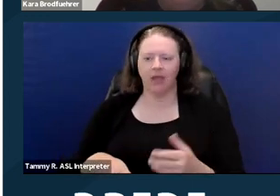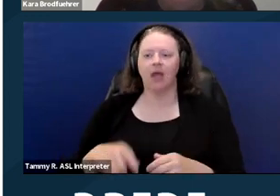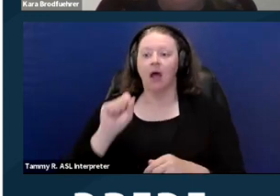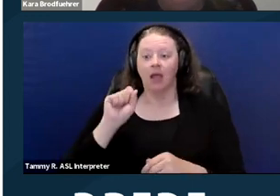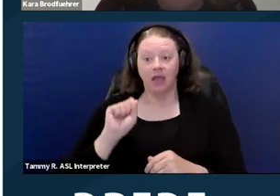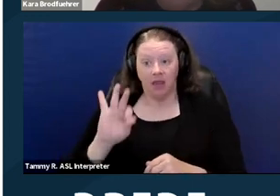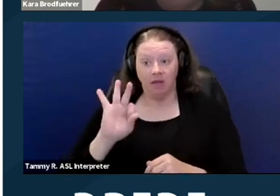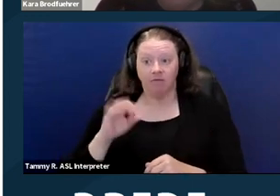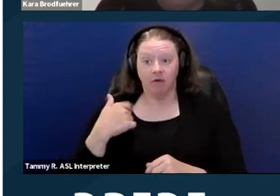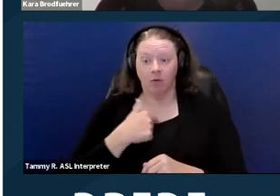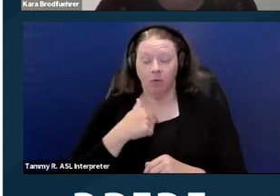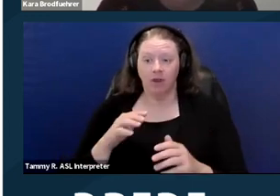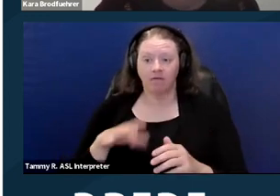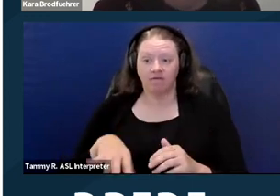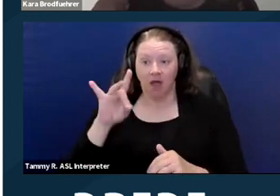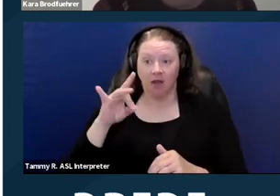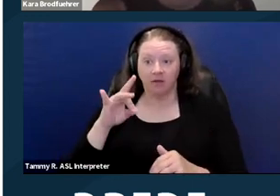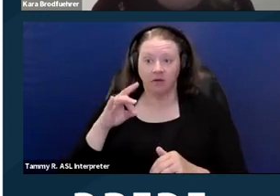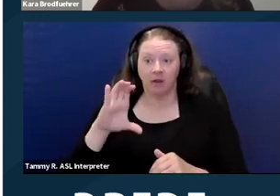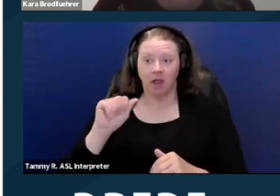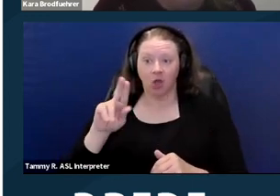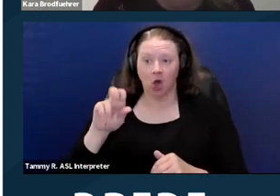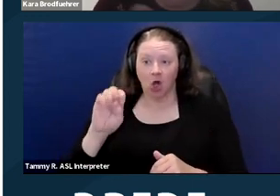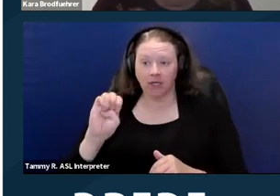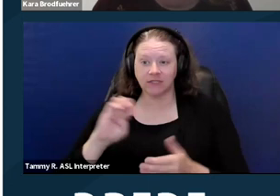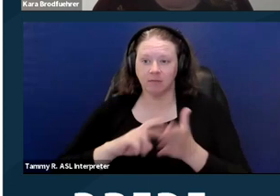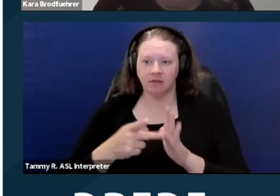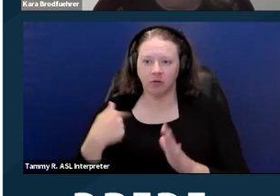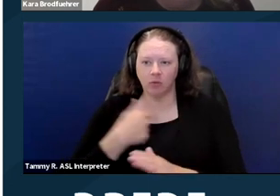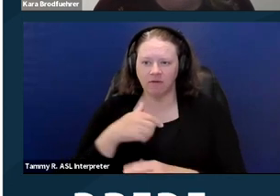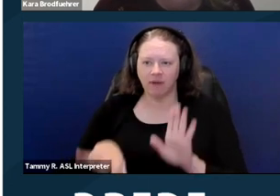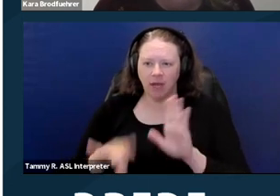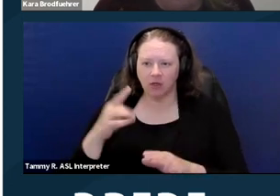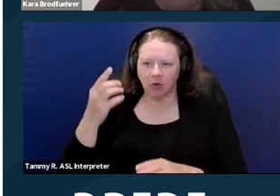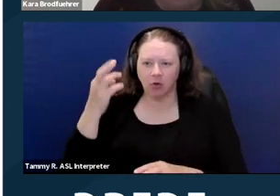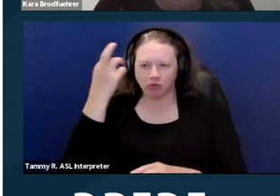So if we go, and we're gonna go through this a little more, but if we go through the investigation and we decide,